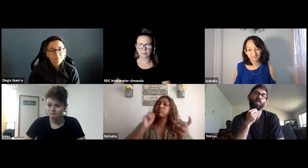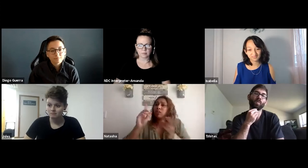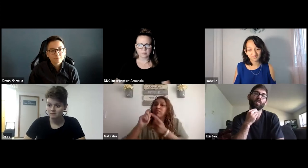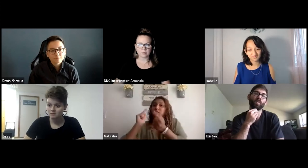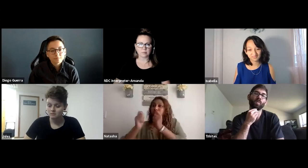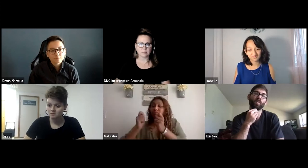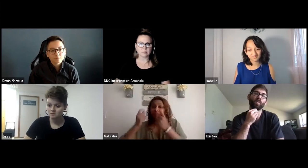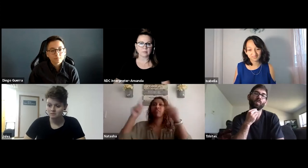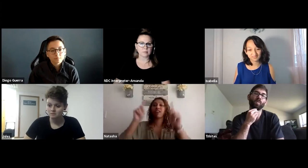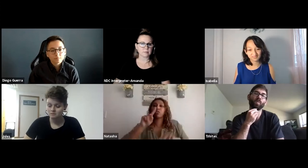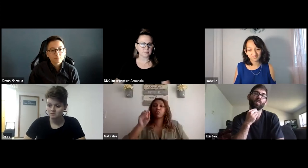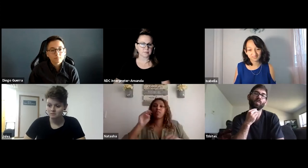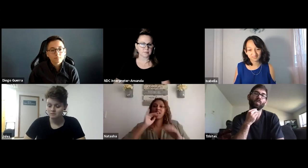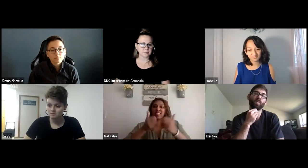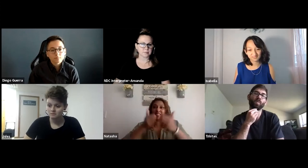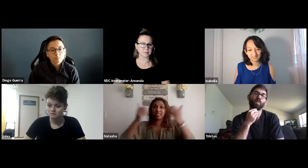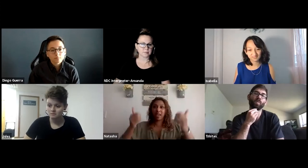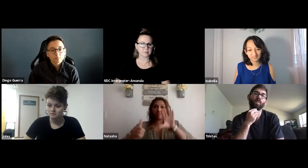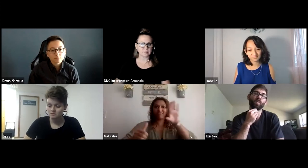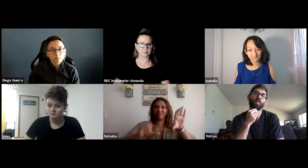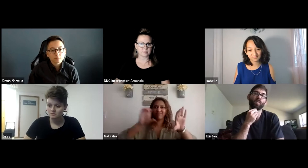and that only -- I'd only be able to see them so I made a complaint